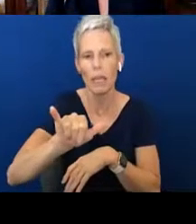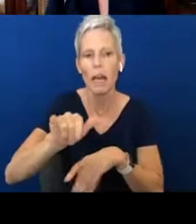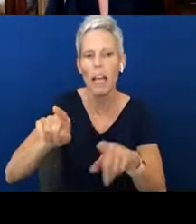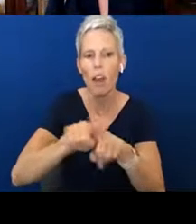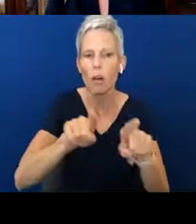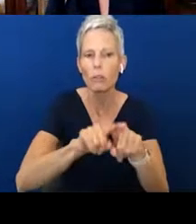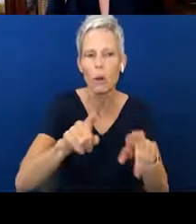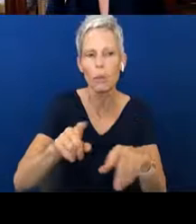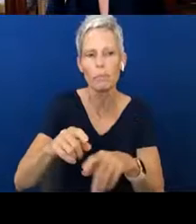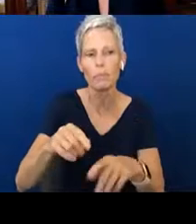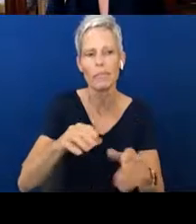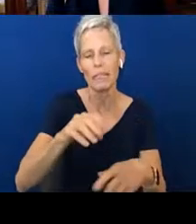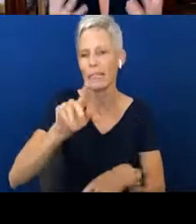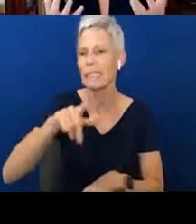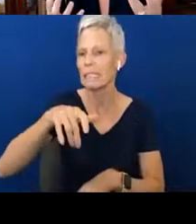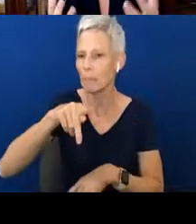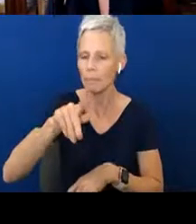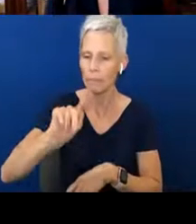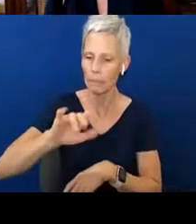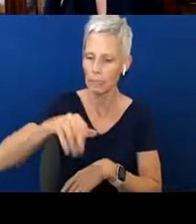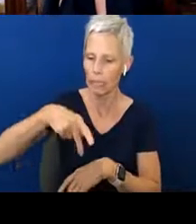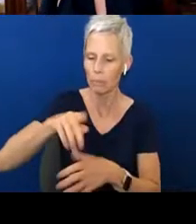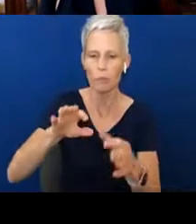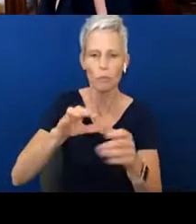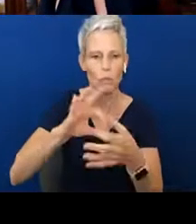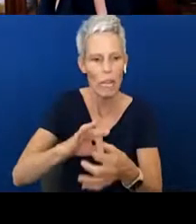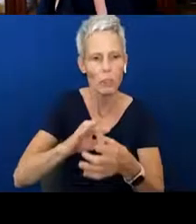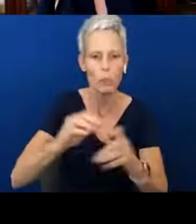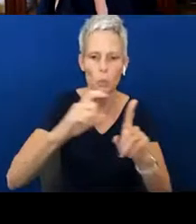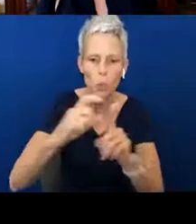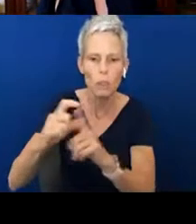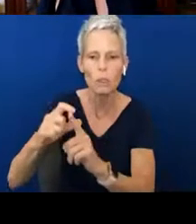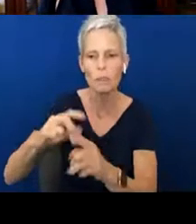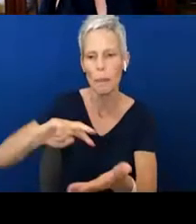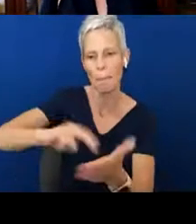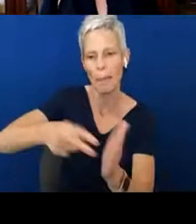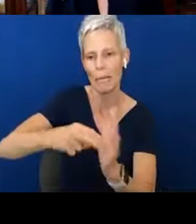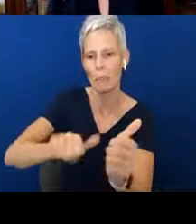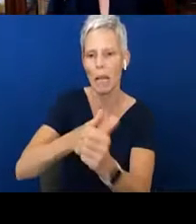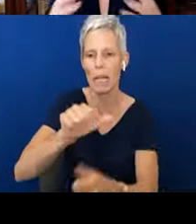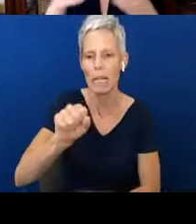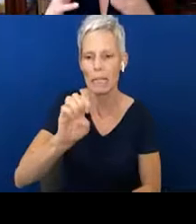That's words and meaning, that's the vocabulary. Syntax and morphology are